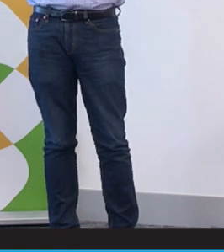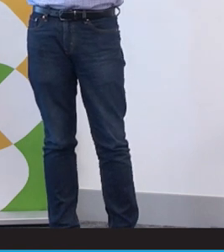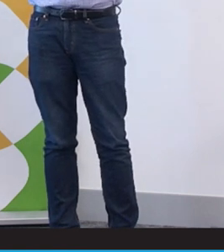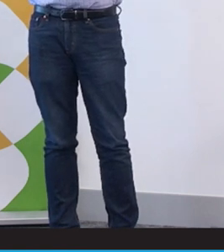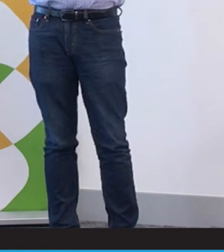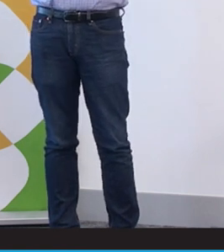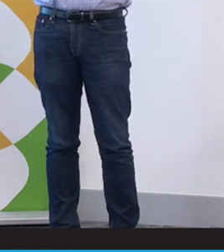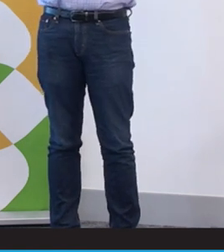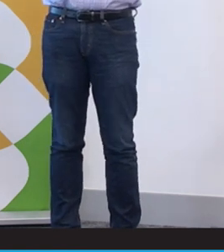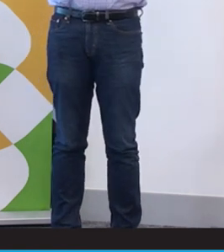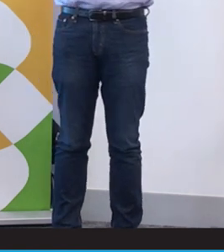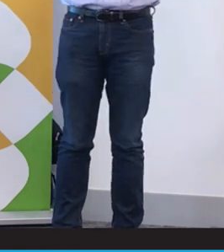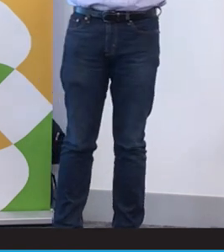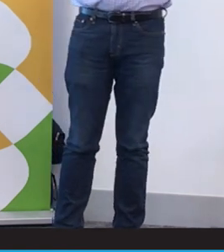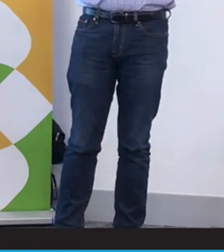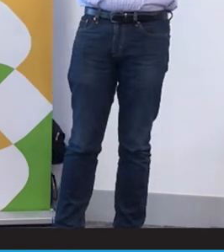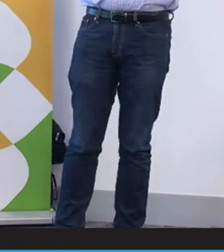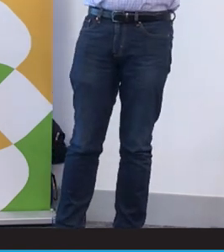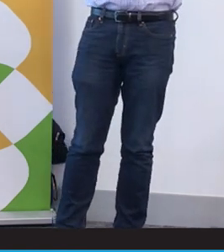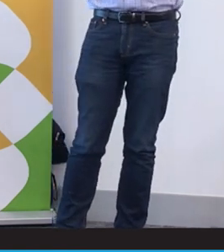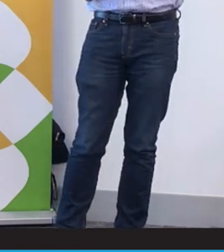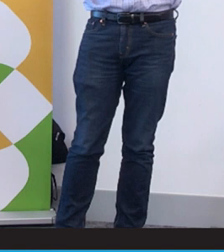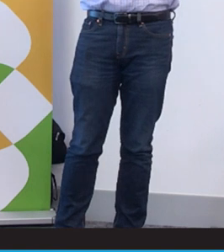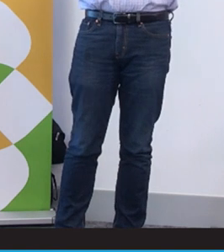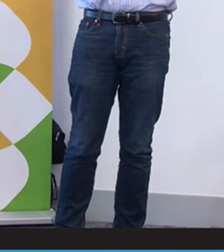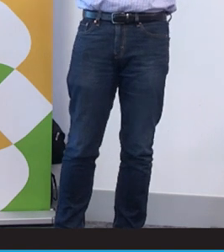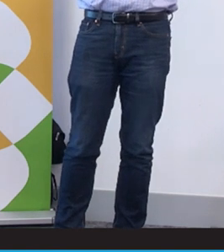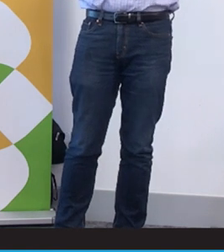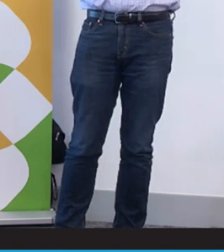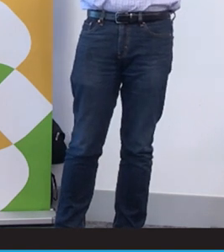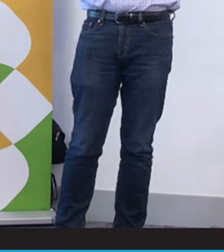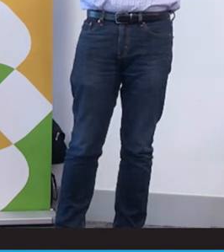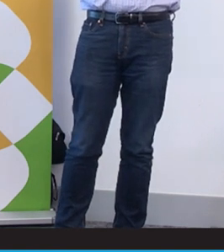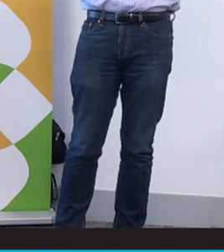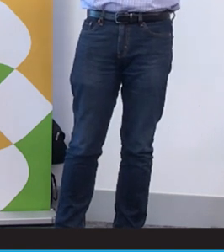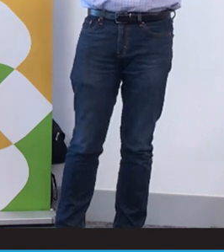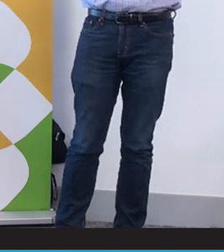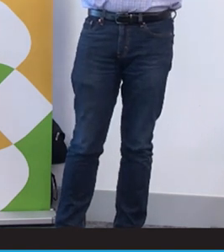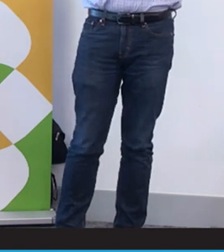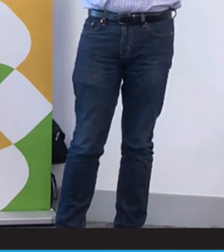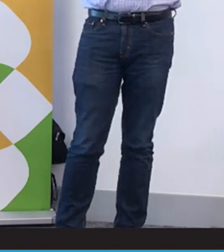incorporates a training pathway workforce and language preservation and awareness training,